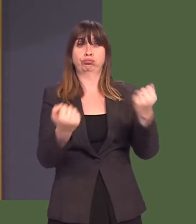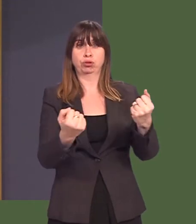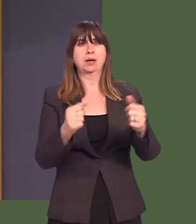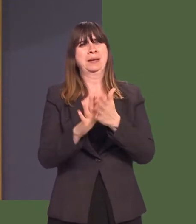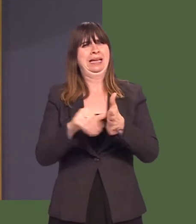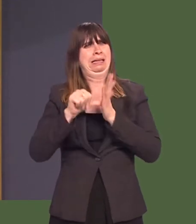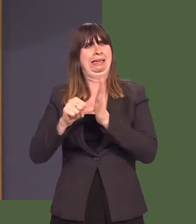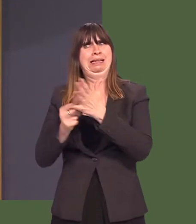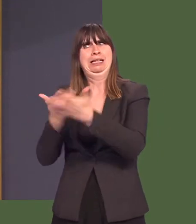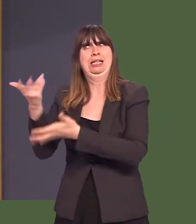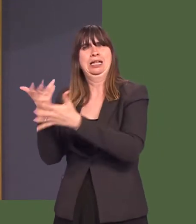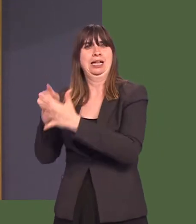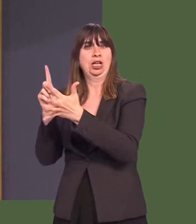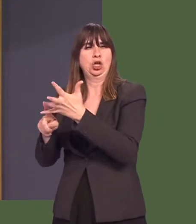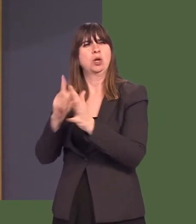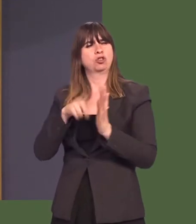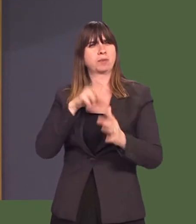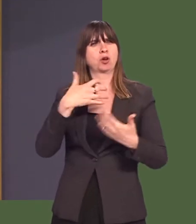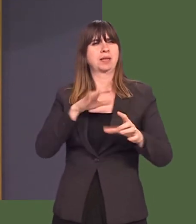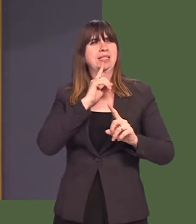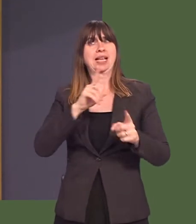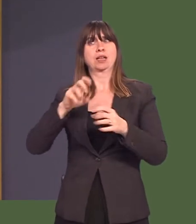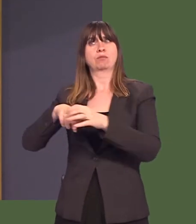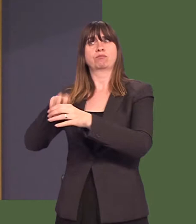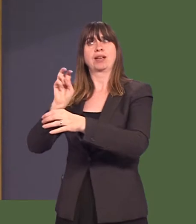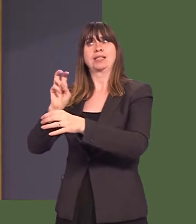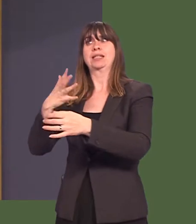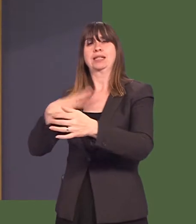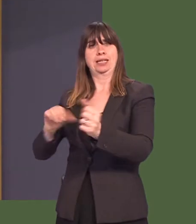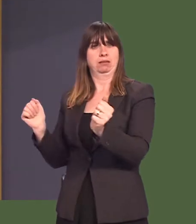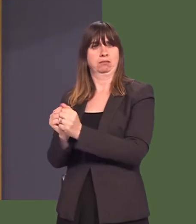How, therefore, do you respond to his statement that the issue of Brexit is settled?